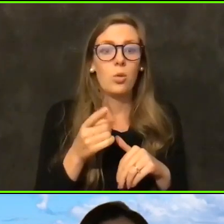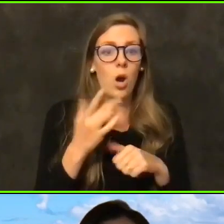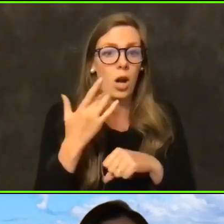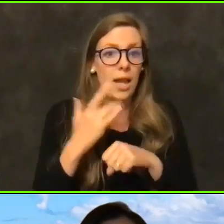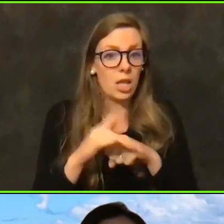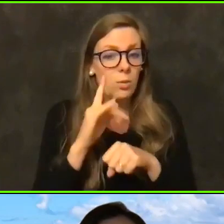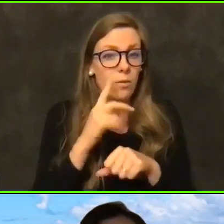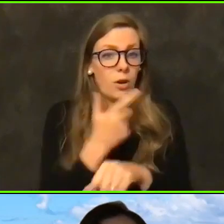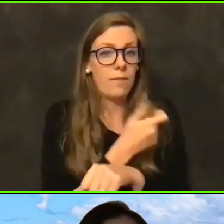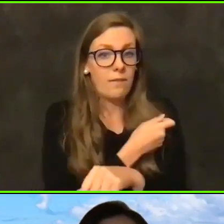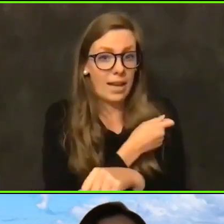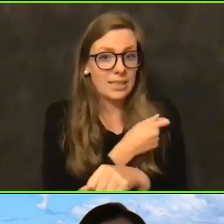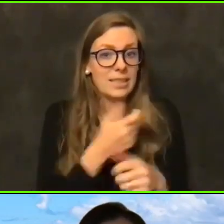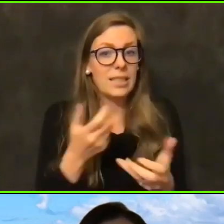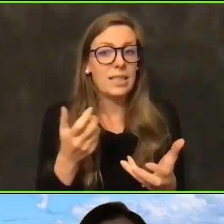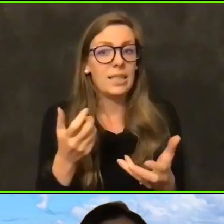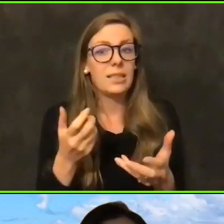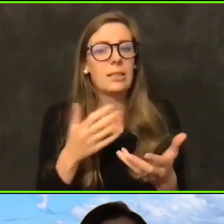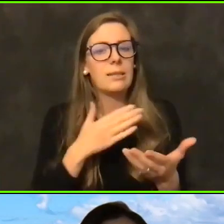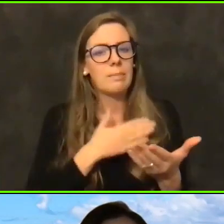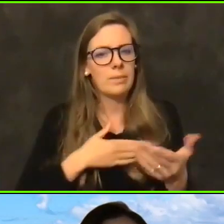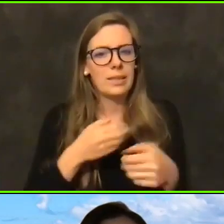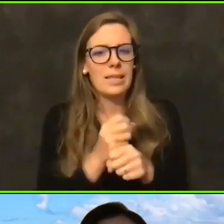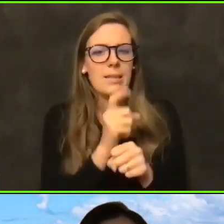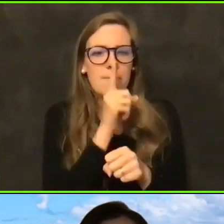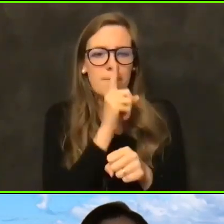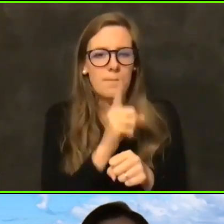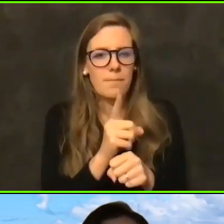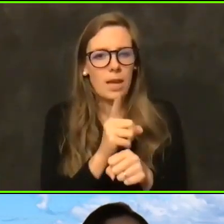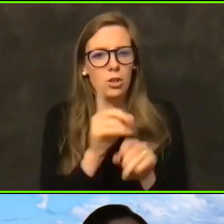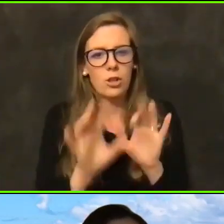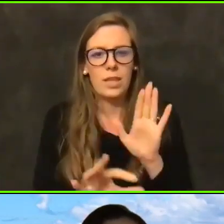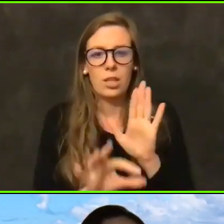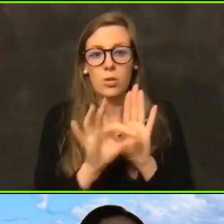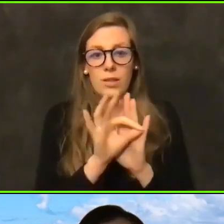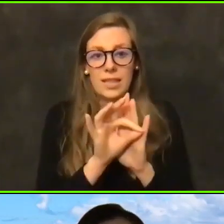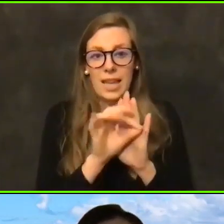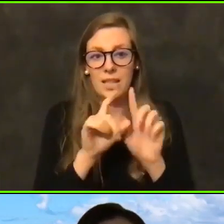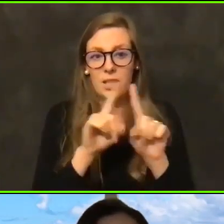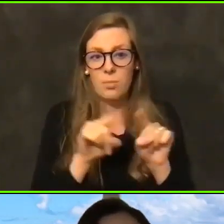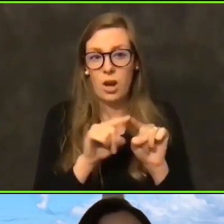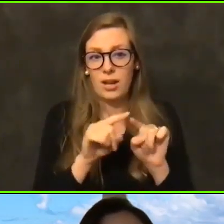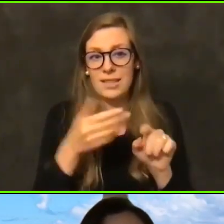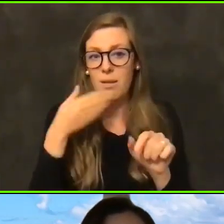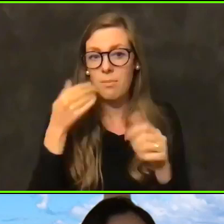Please make sure you select the box that fits the best, even though we understand